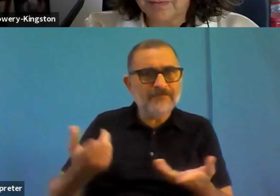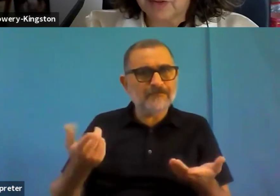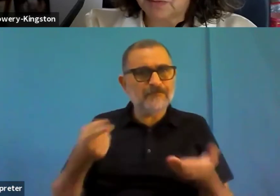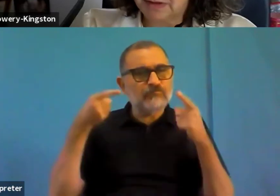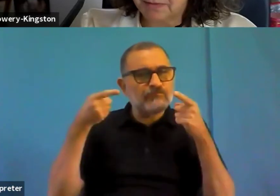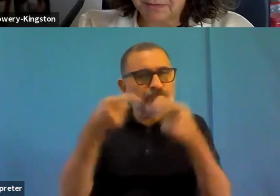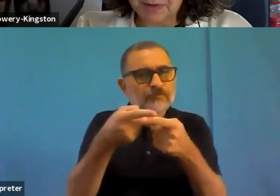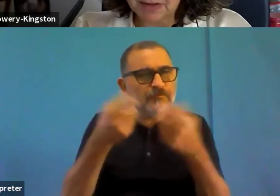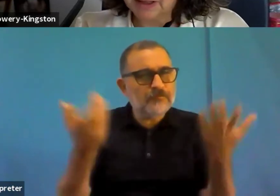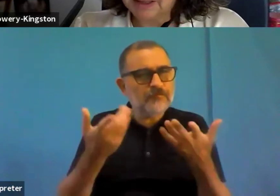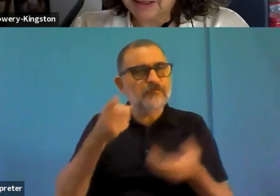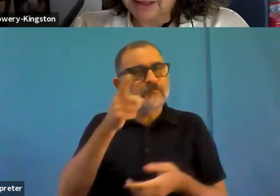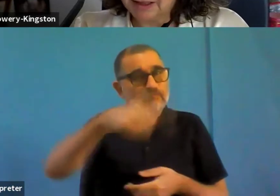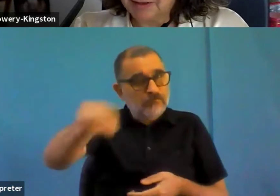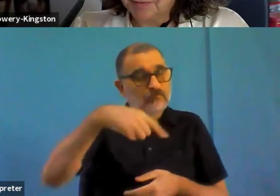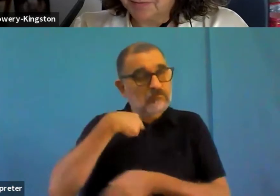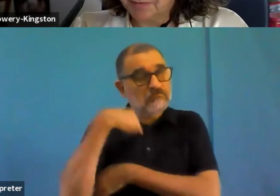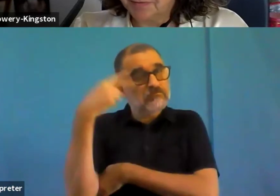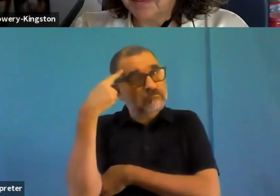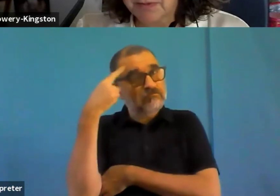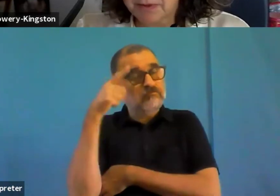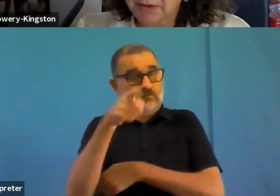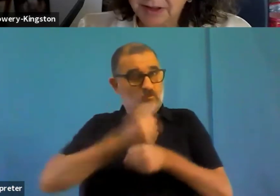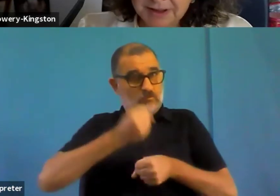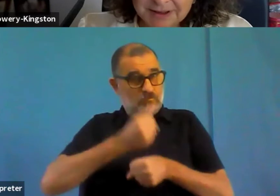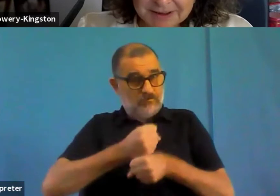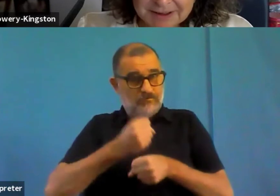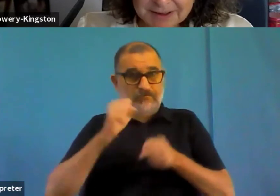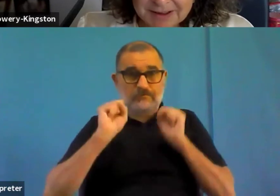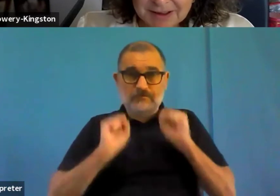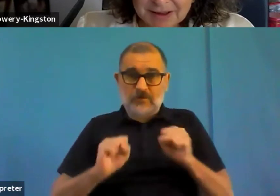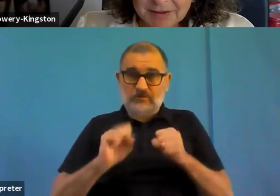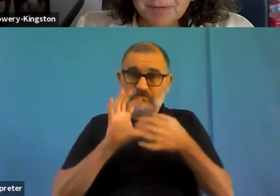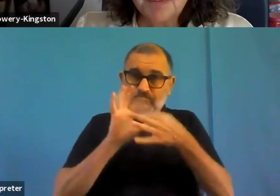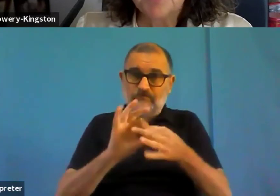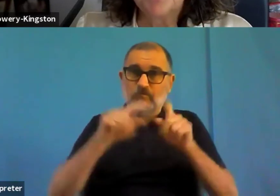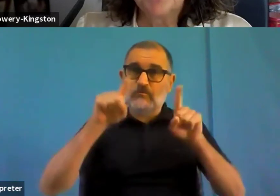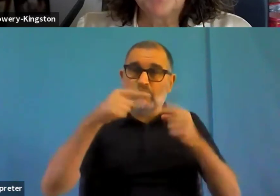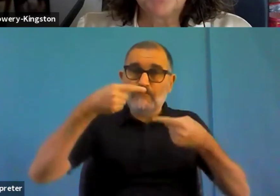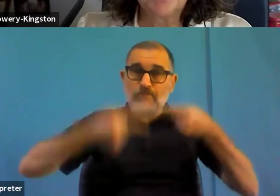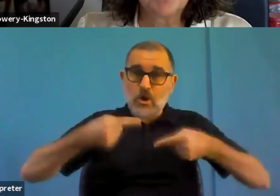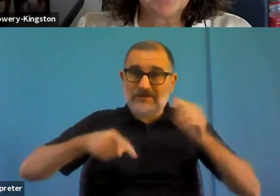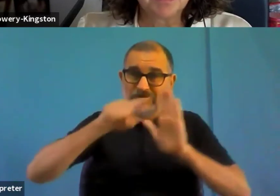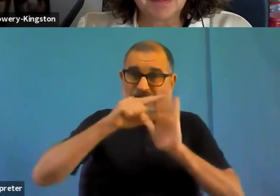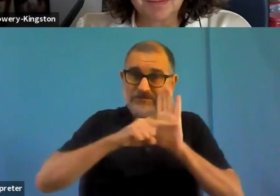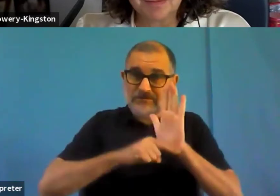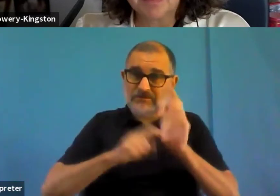And I am happy, we can celebrate the application the application of the web accessibility director today.